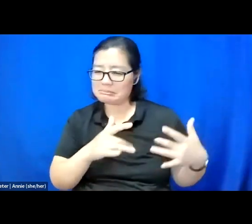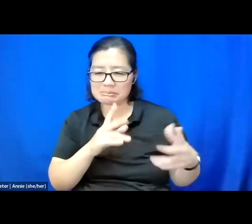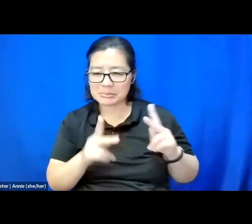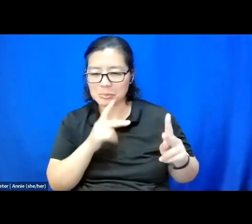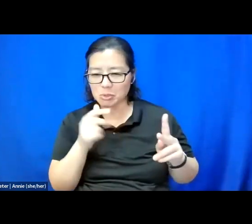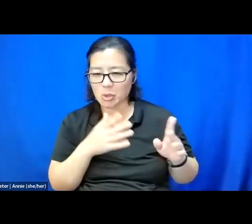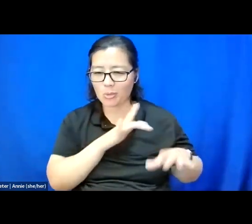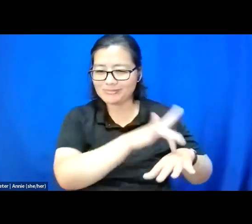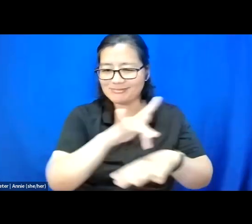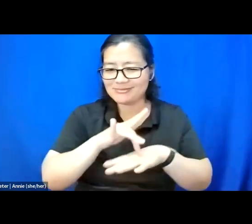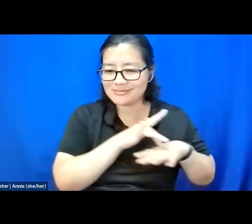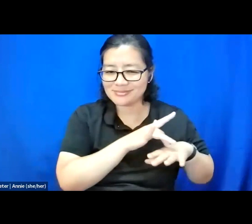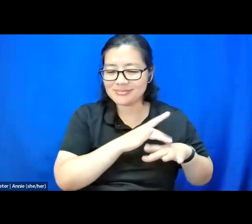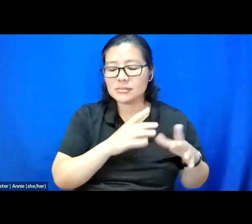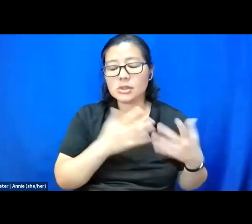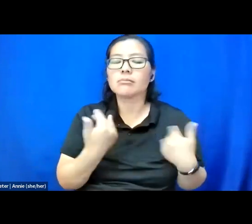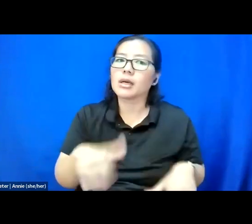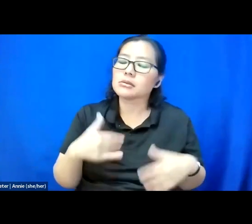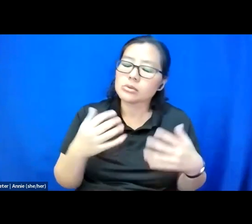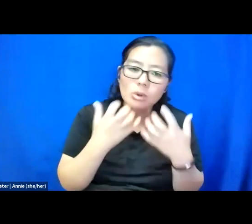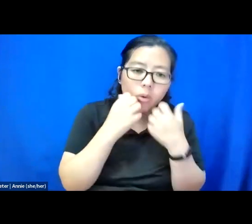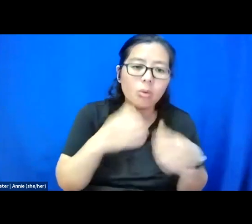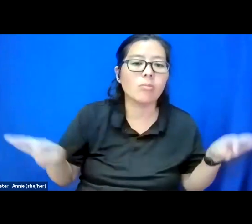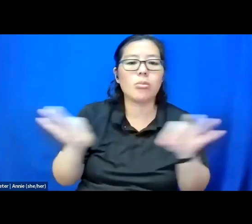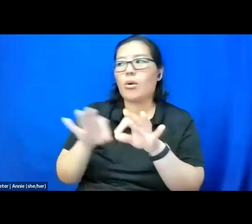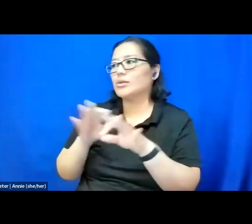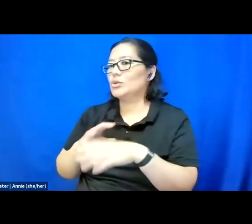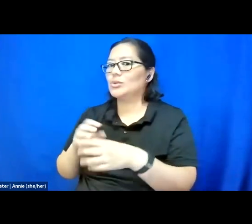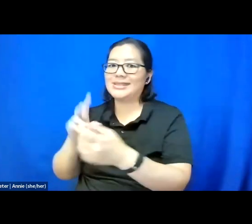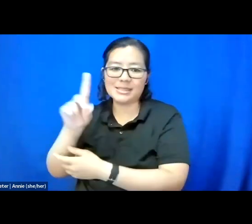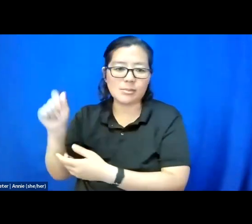to disability advocacy, uplifting sex workers, uplifting queer disabled people,